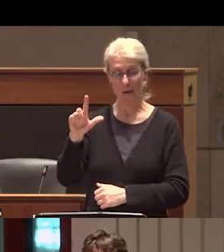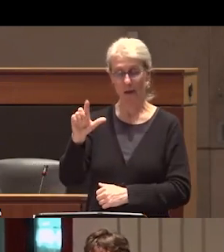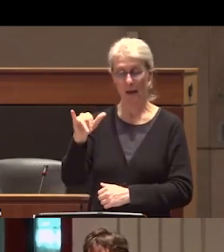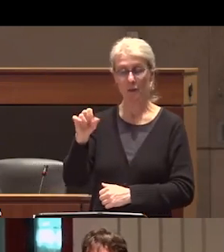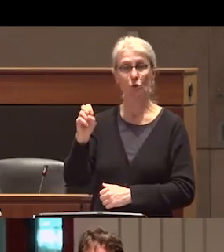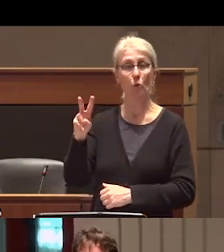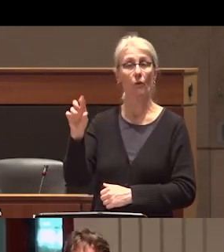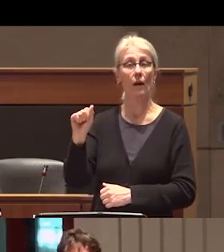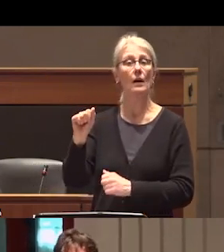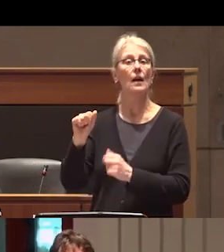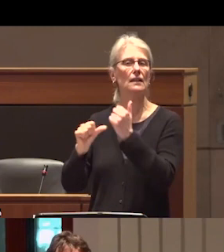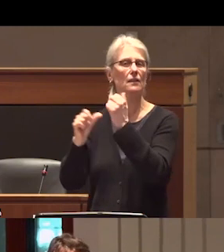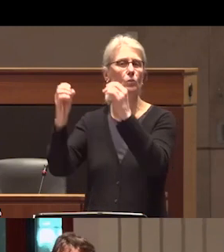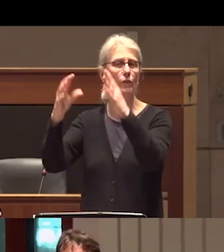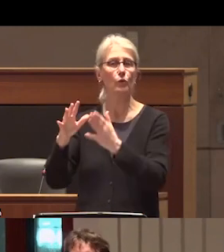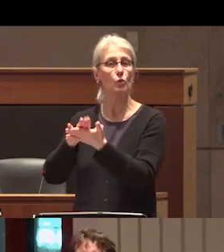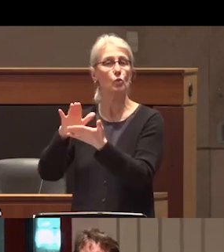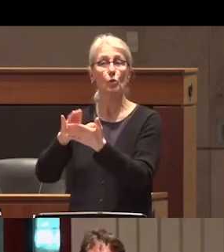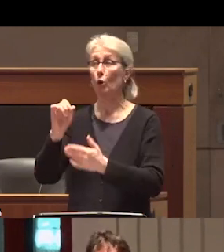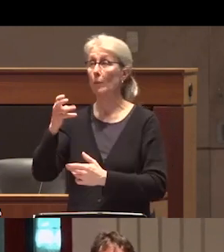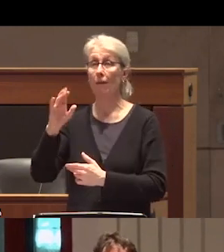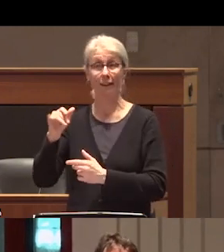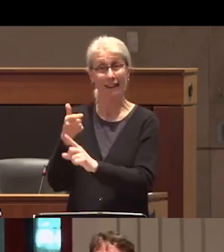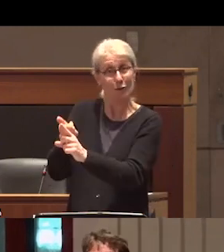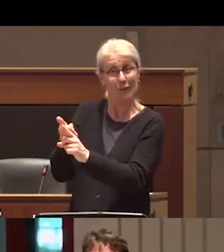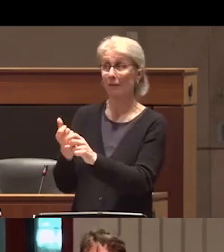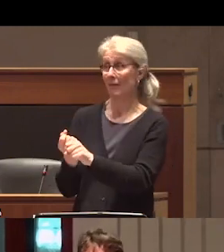from the school of criminology and some of you may be aware was also last year's recipient of